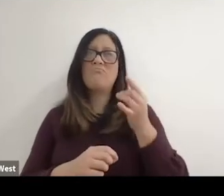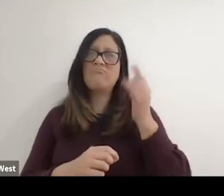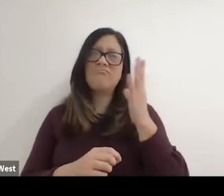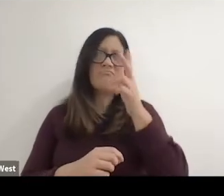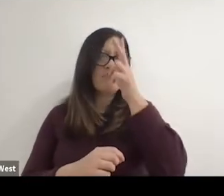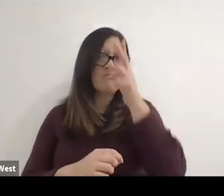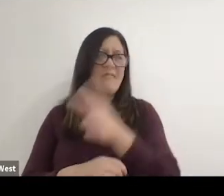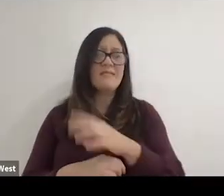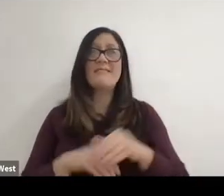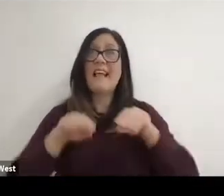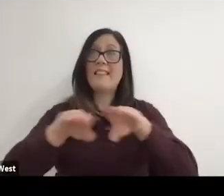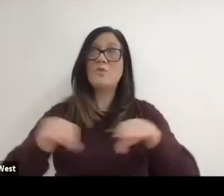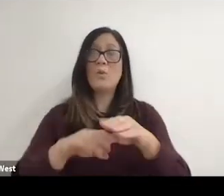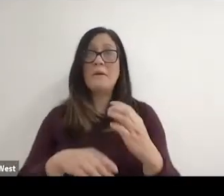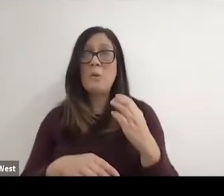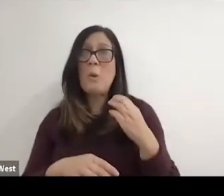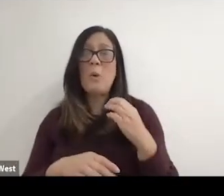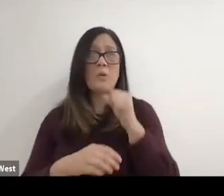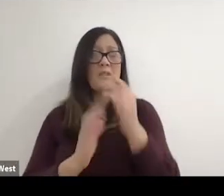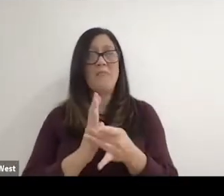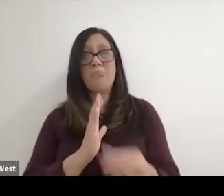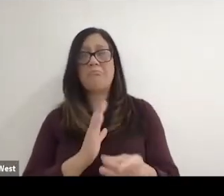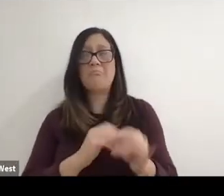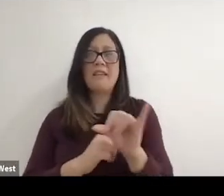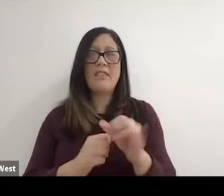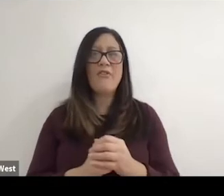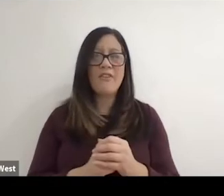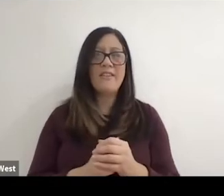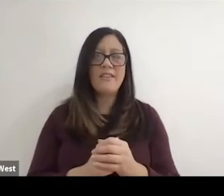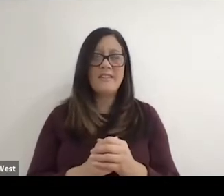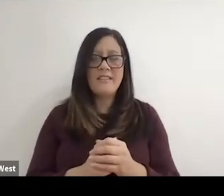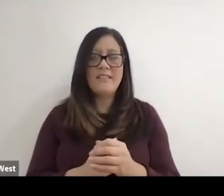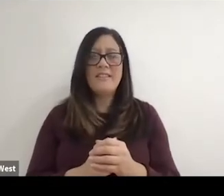and an absolute garbage swimming coach and and so I got into a bit of a dustup